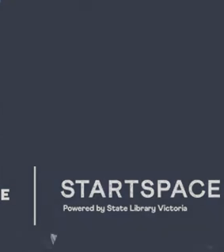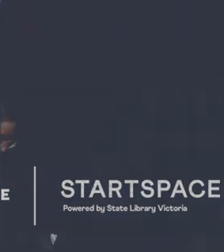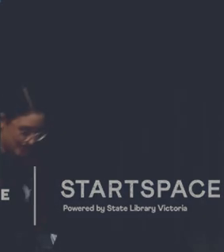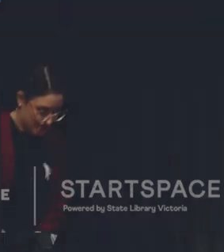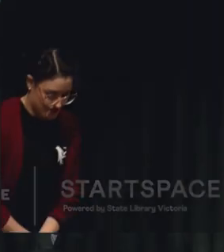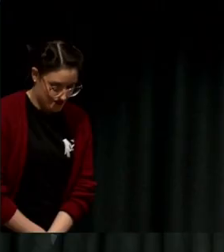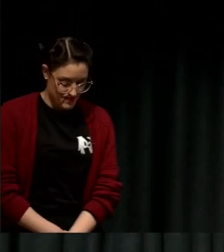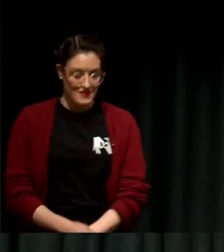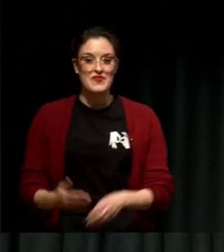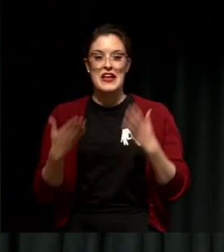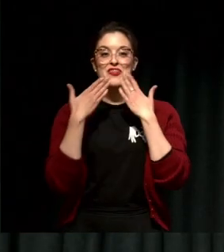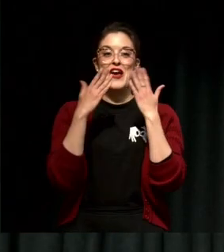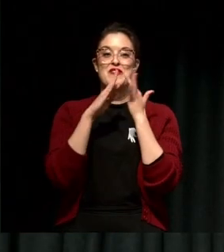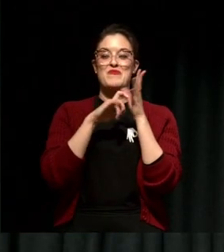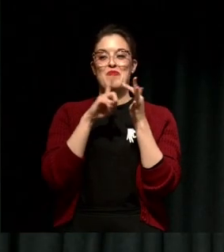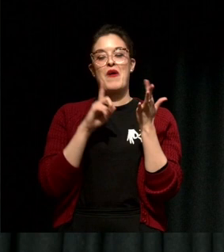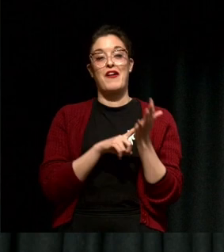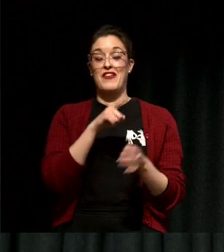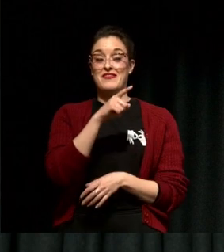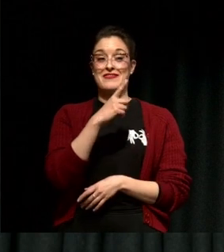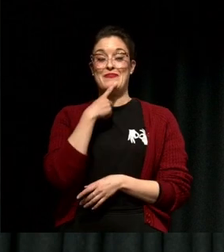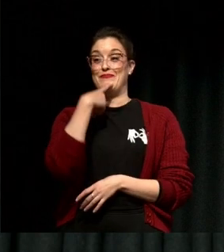Sandeep Varma: Thank you Michael for that embarrassing introduction, it's wonderful.